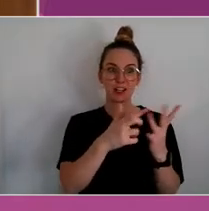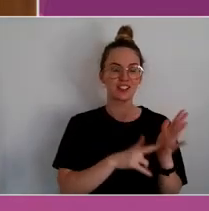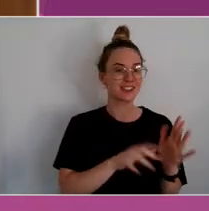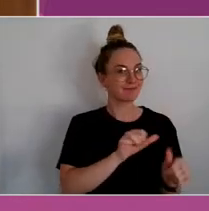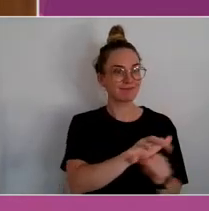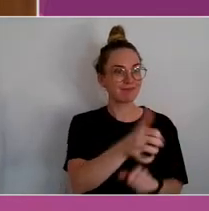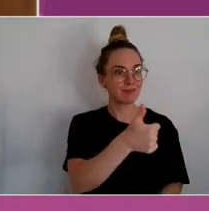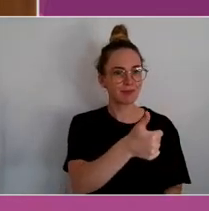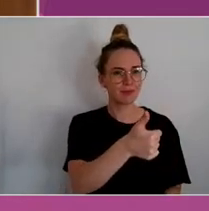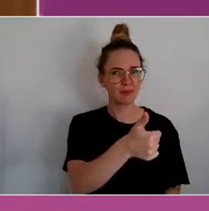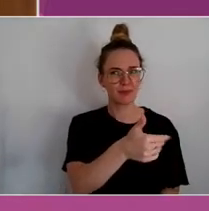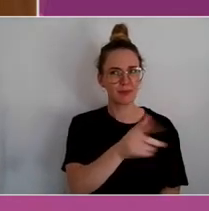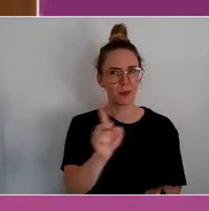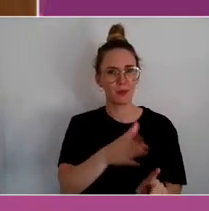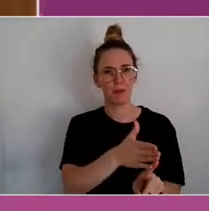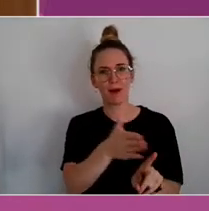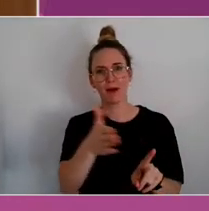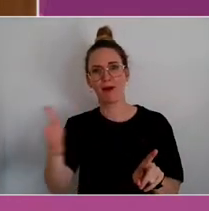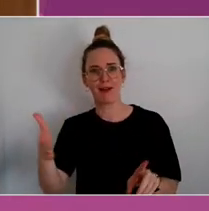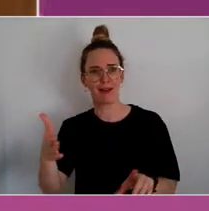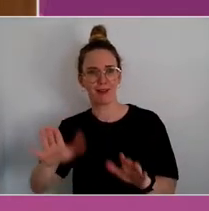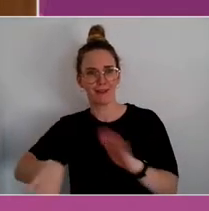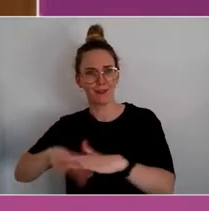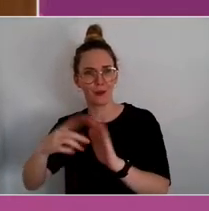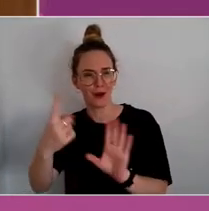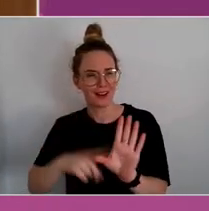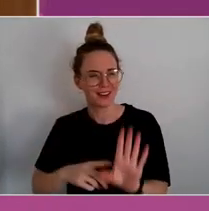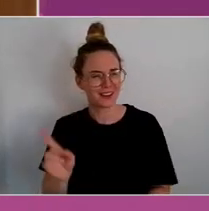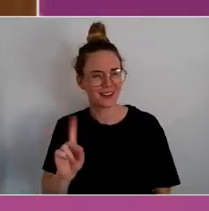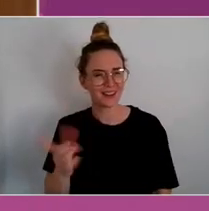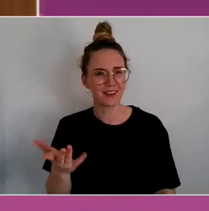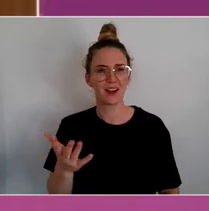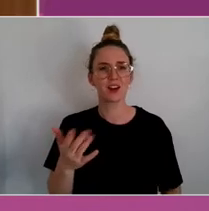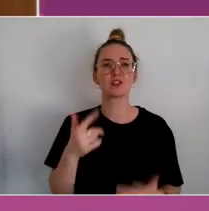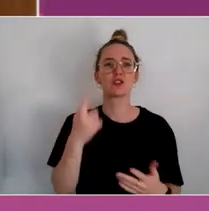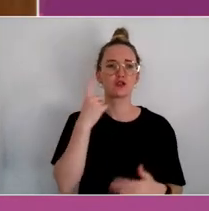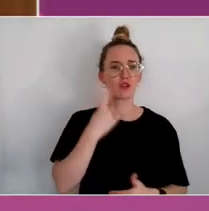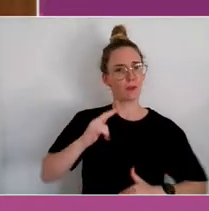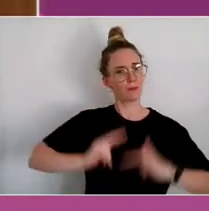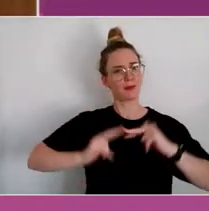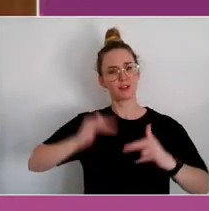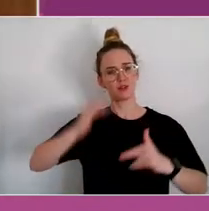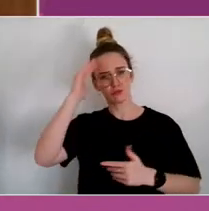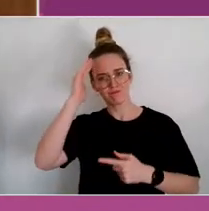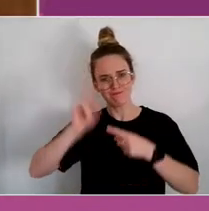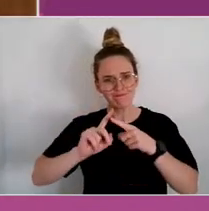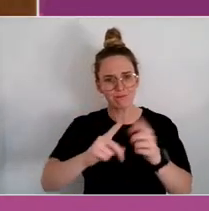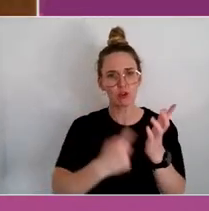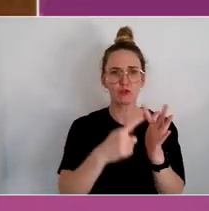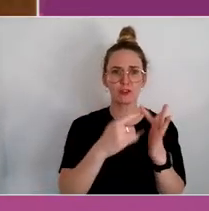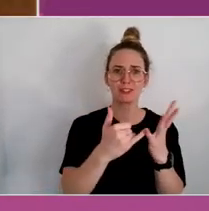And so, in terms of building resilience and the kind of internal structures that we need